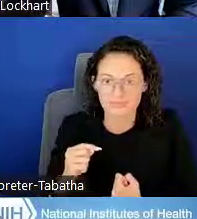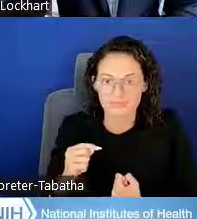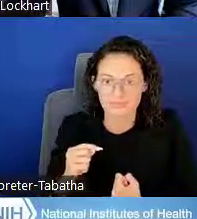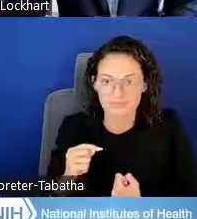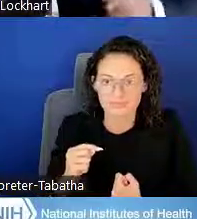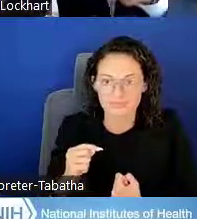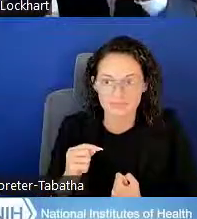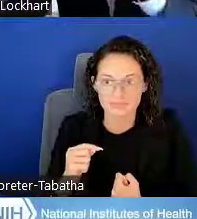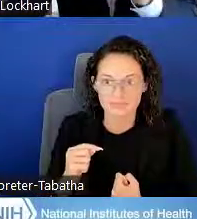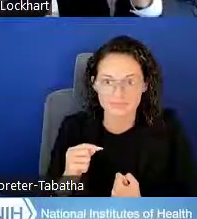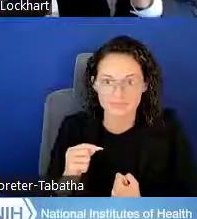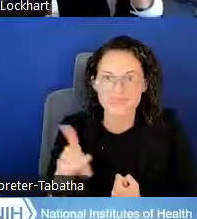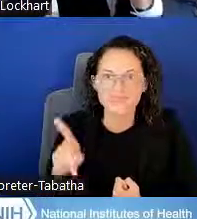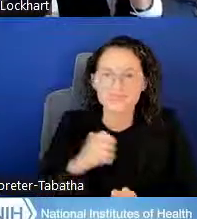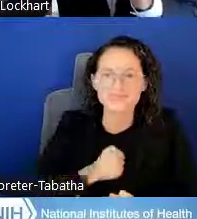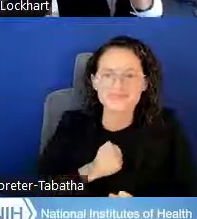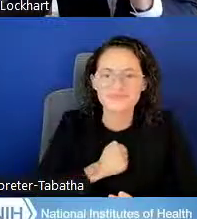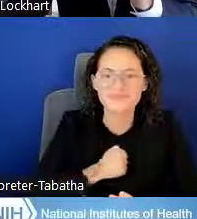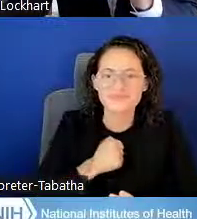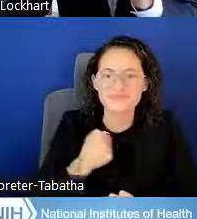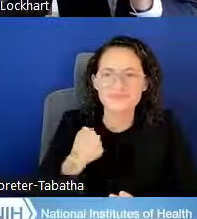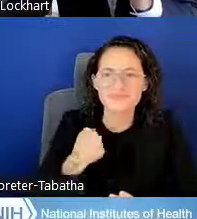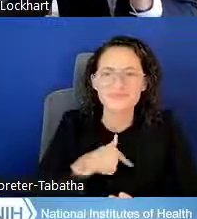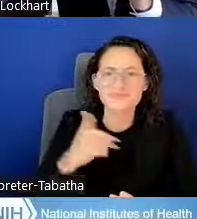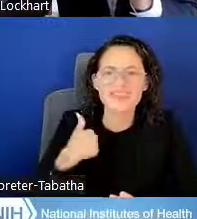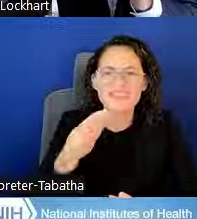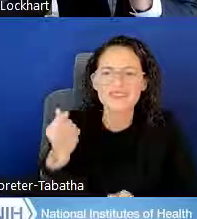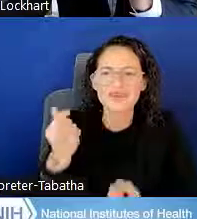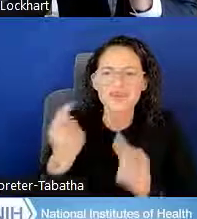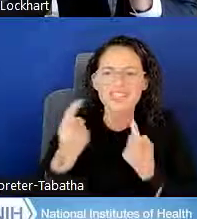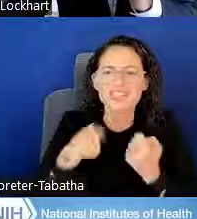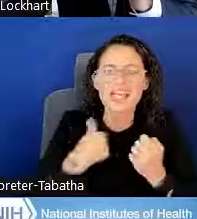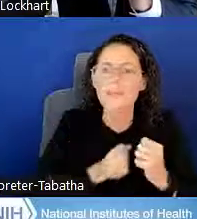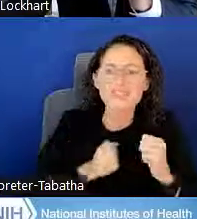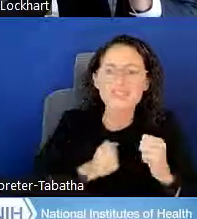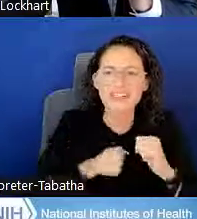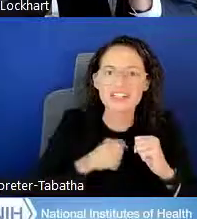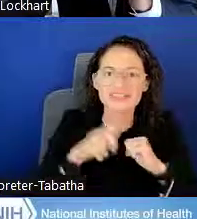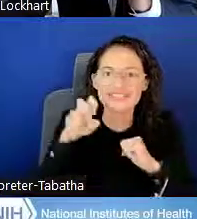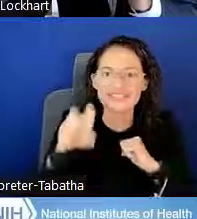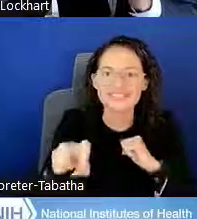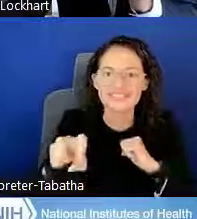You know what? I'm sorry. We're going to go with some .. . a couple of questions. I'm sorry about that. We're going to take a few questions